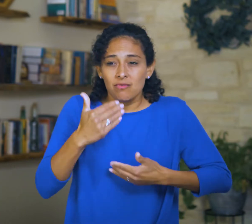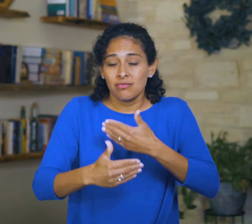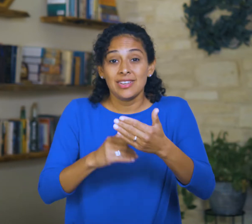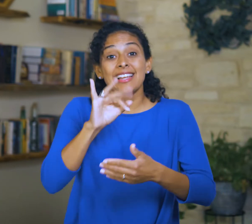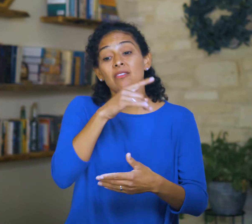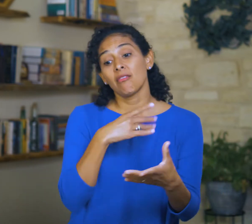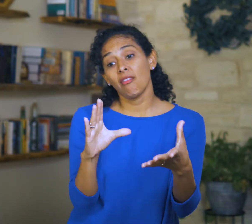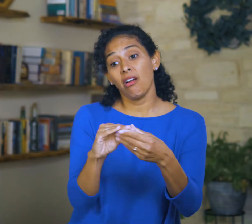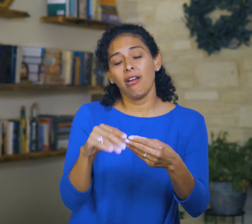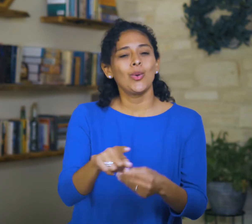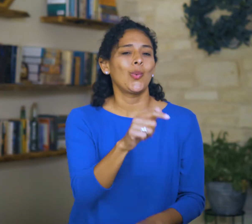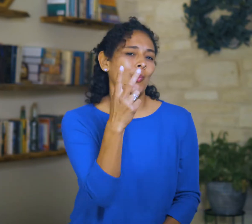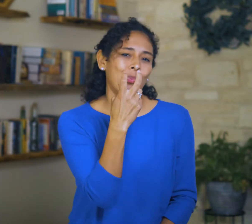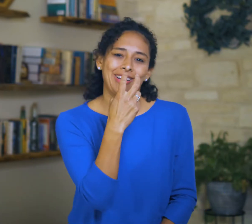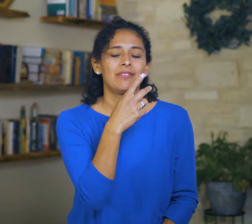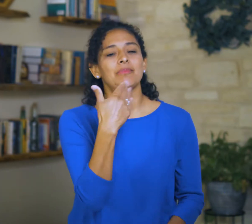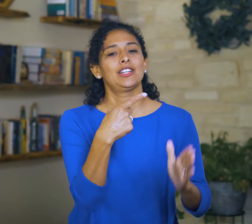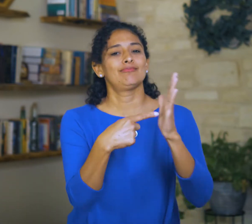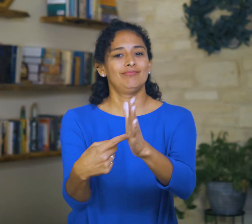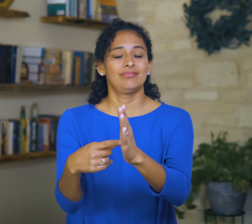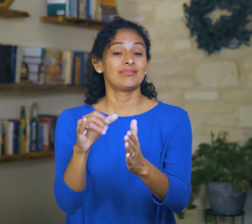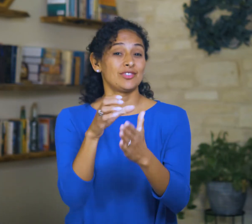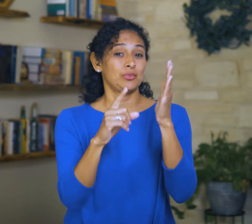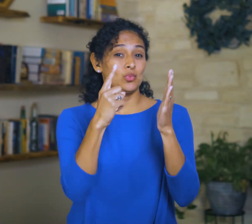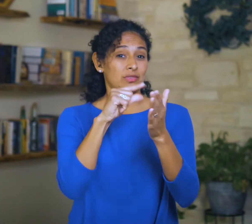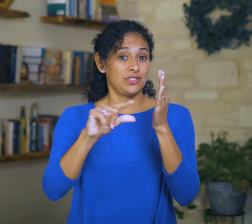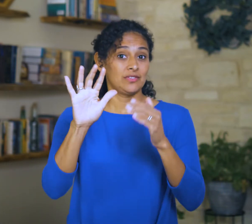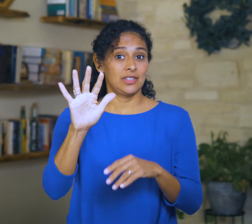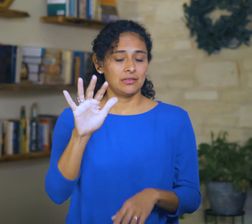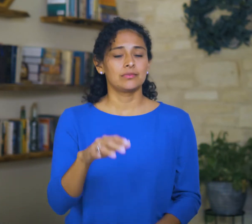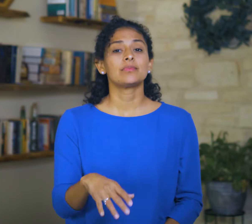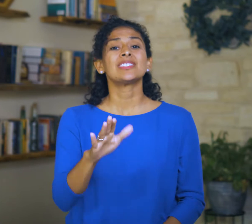that you would not believe if told” (1:5).